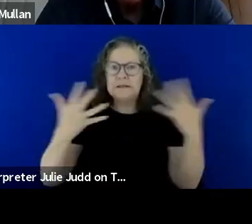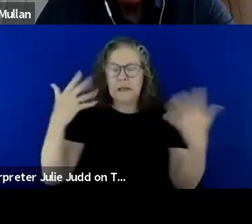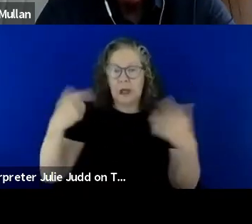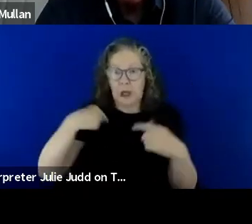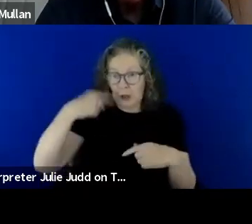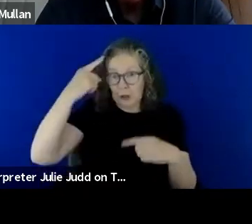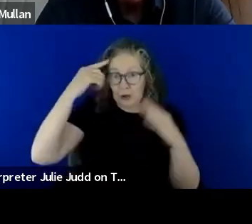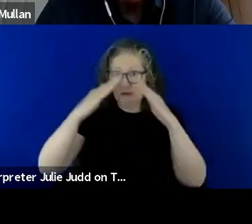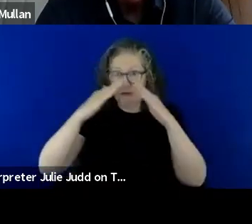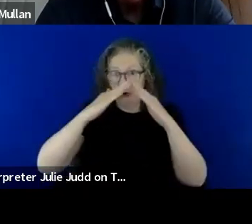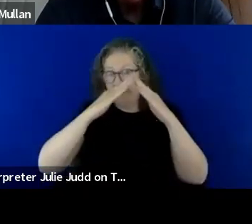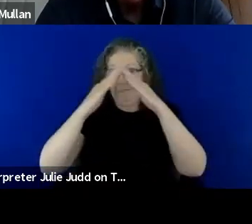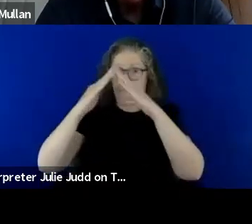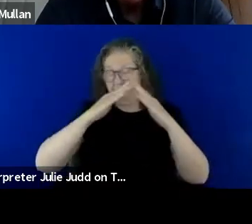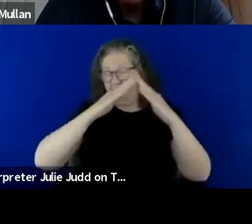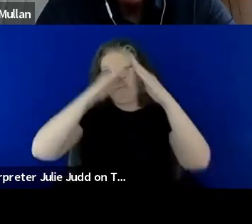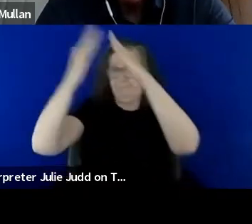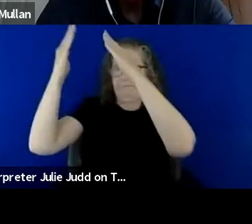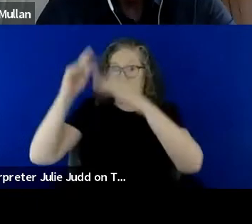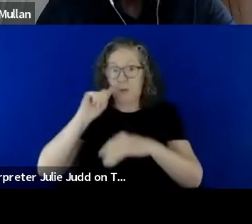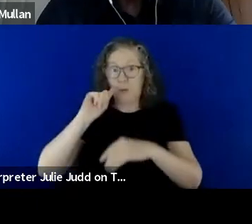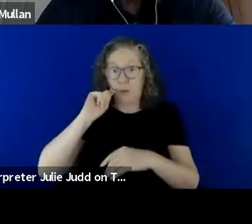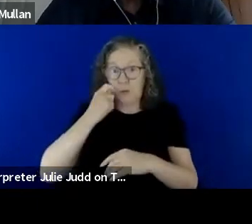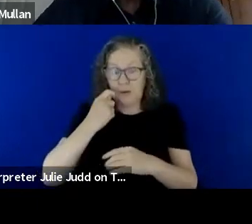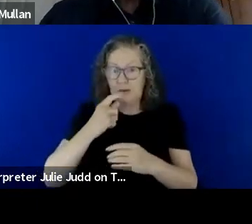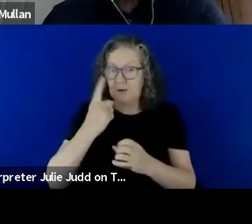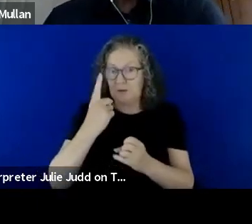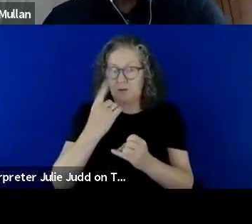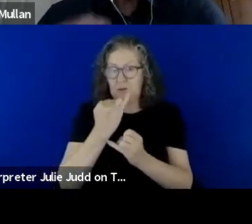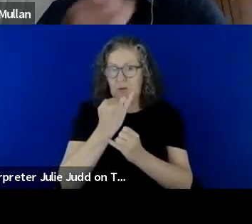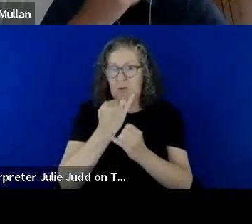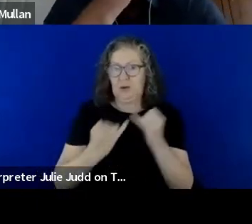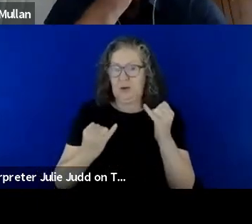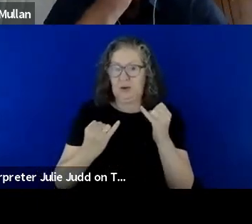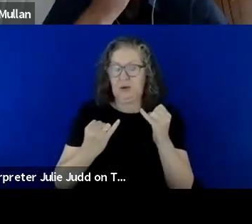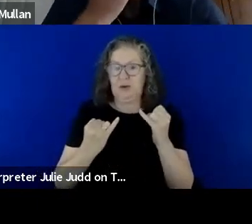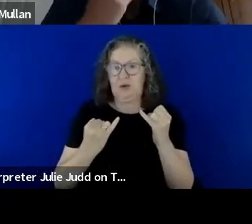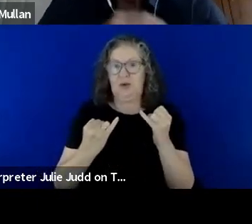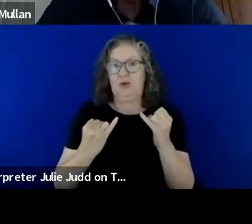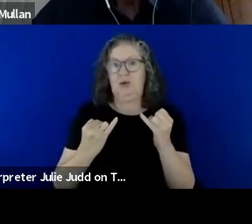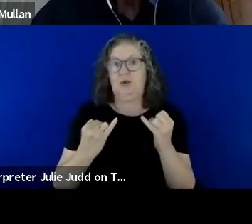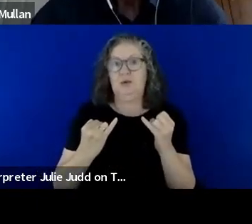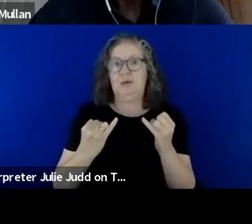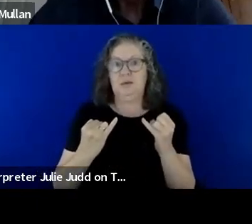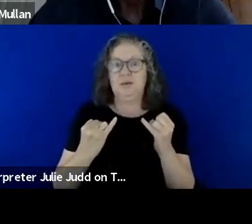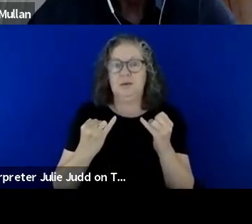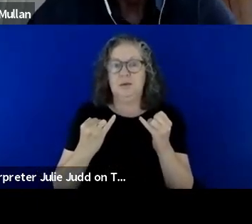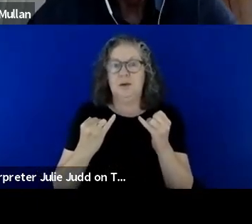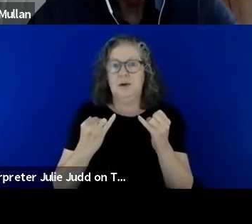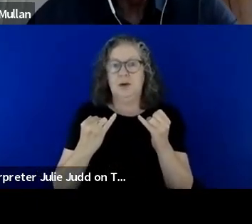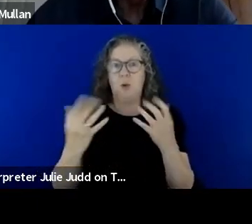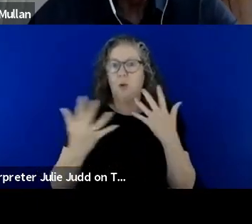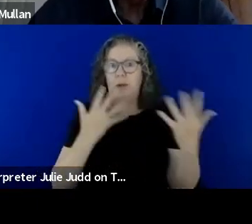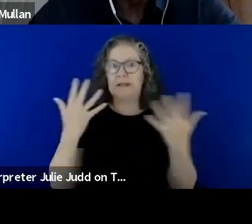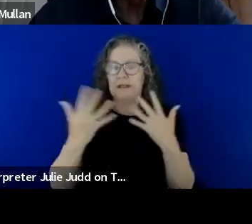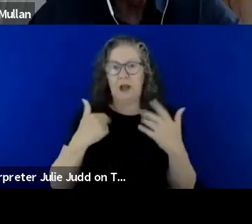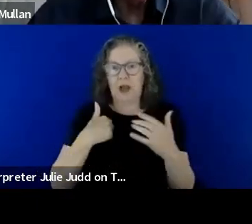roof was going to come off and it was the worst, the worst wind I've sort of ever heard and